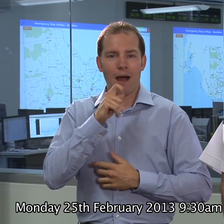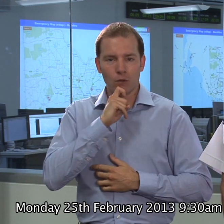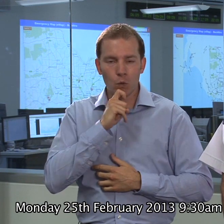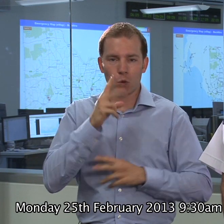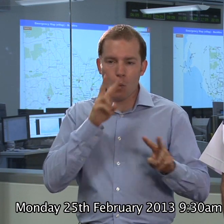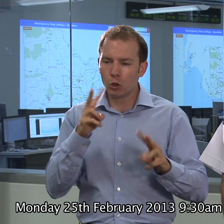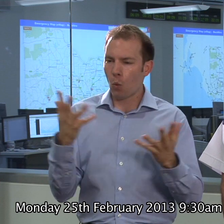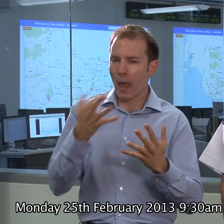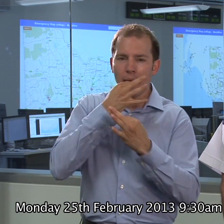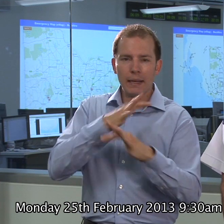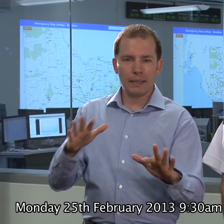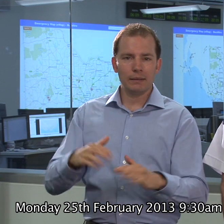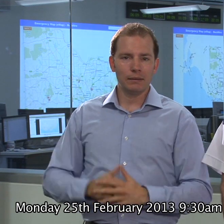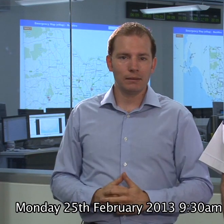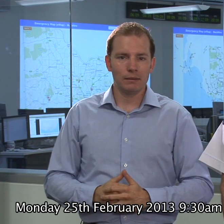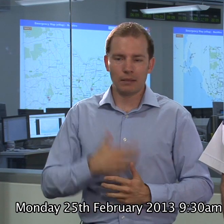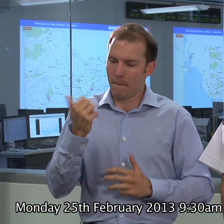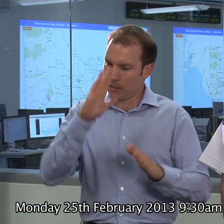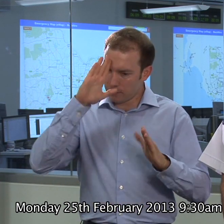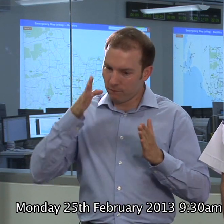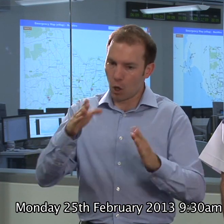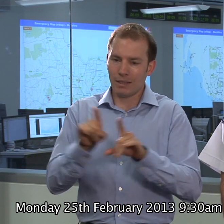Thats one of the things that we certainly focused on last week.